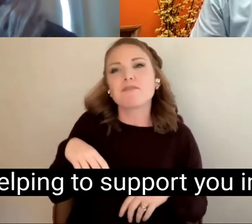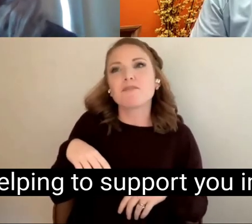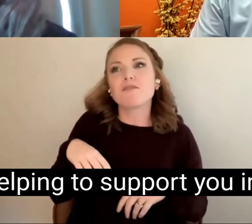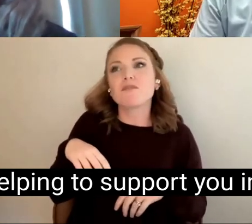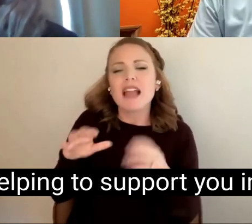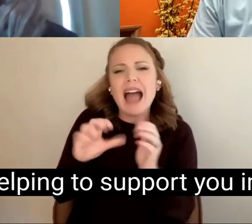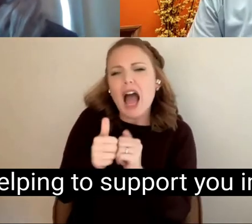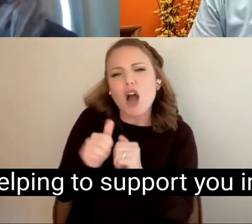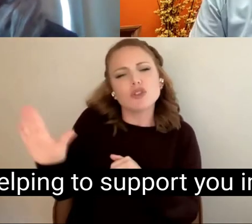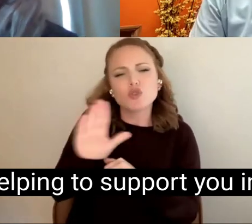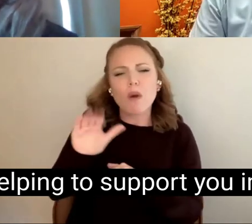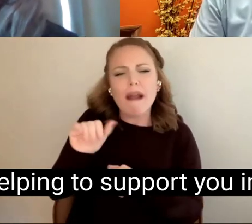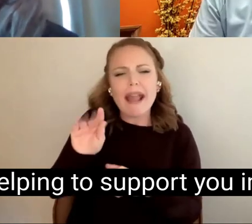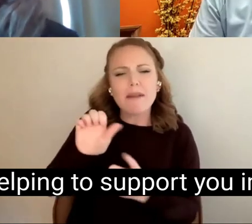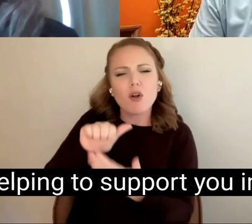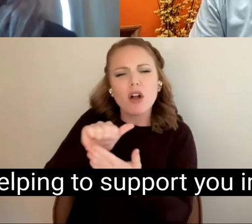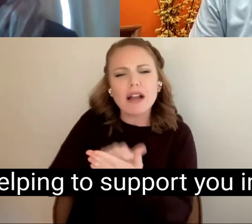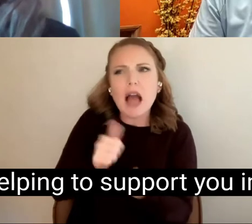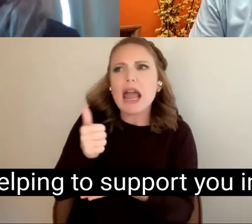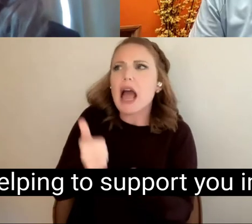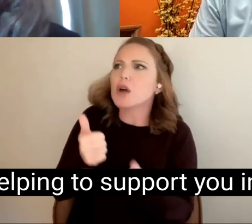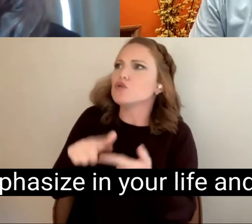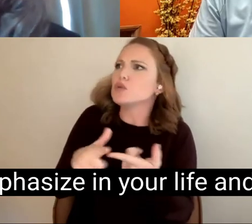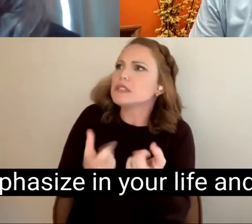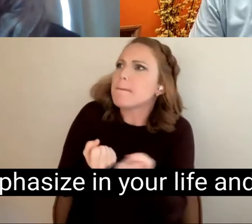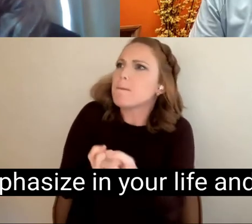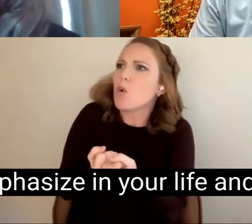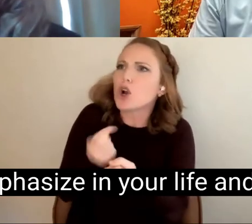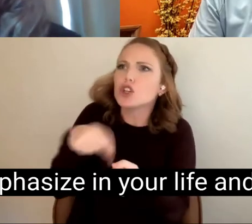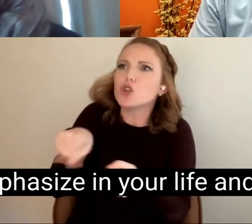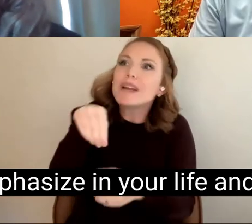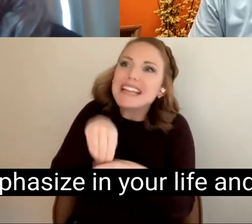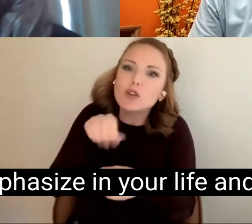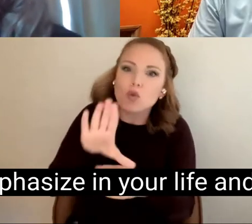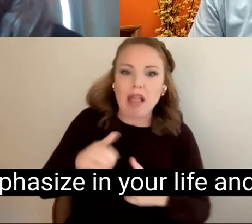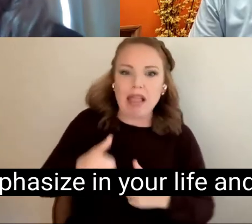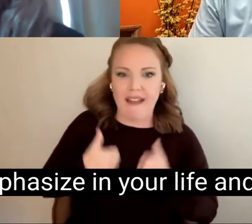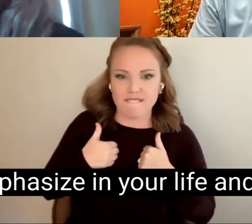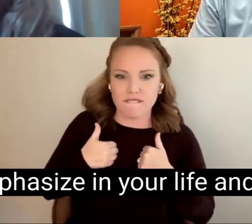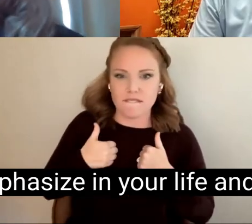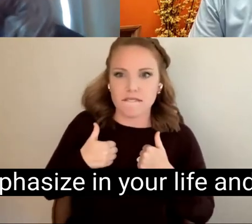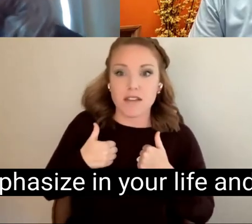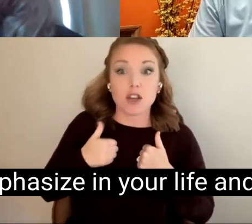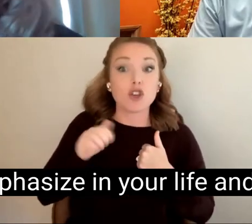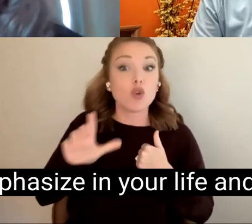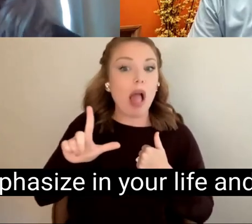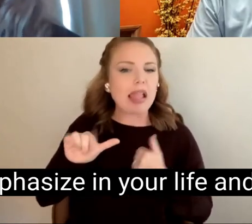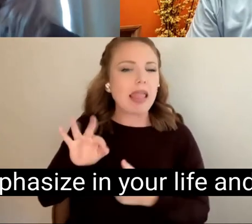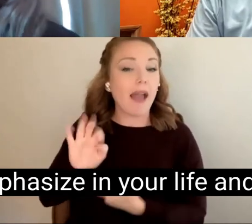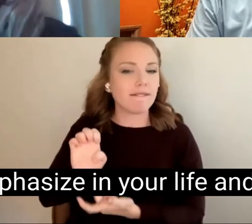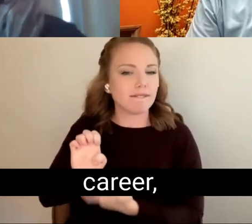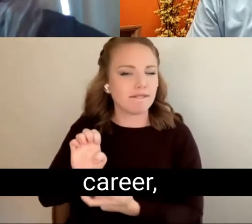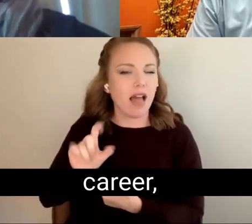account helping to support you in your life and I emphasize in your life and in your career,